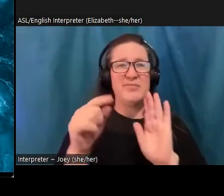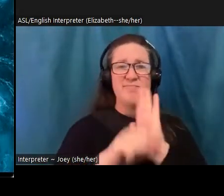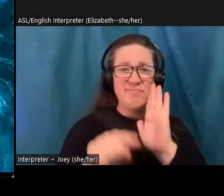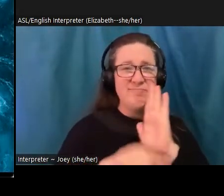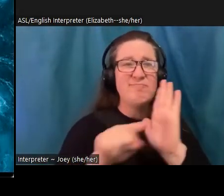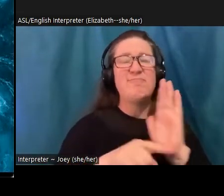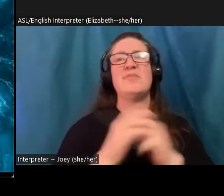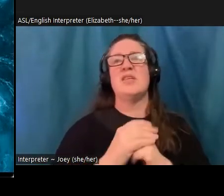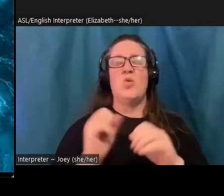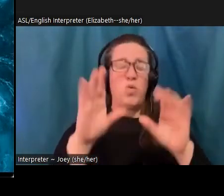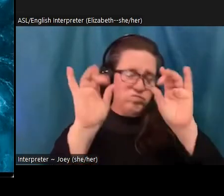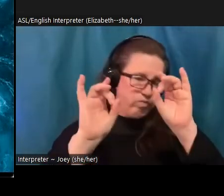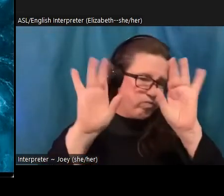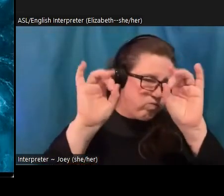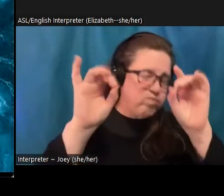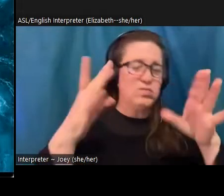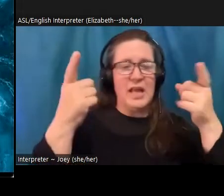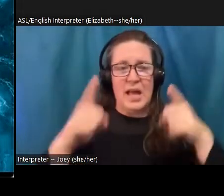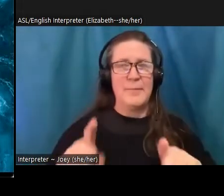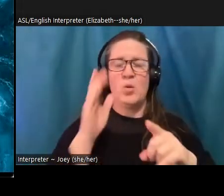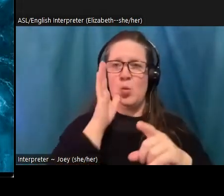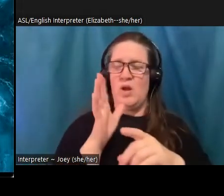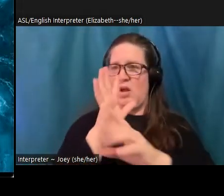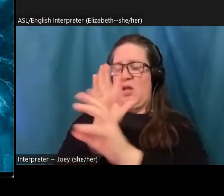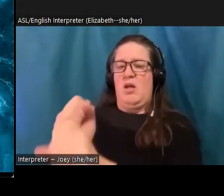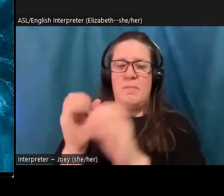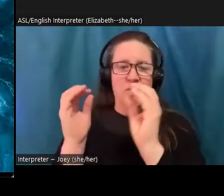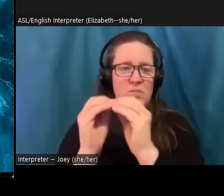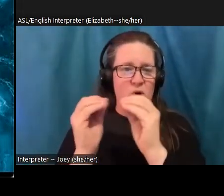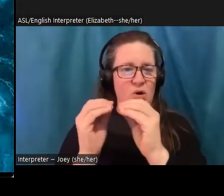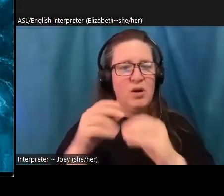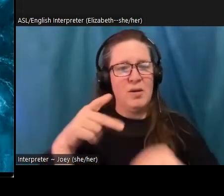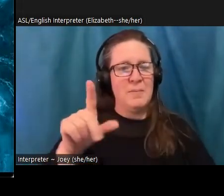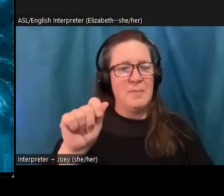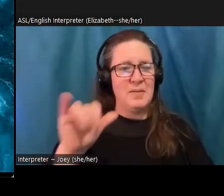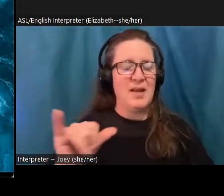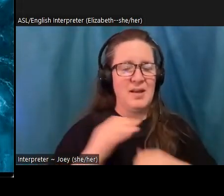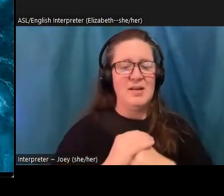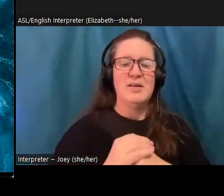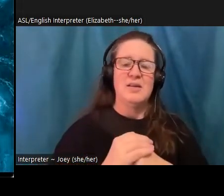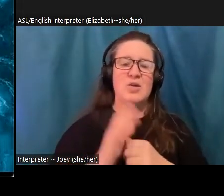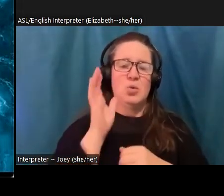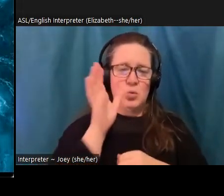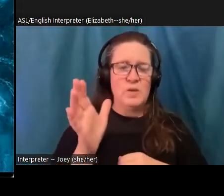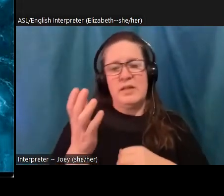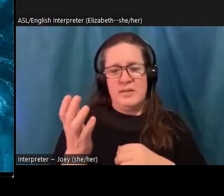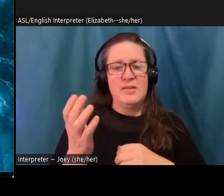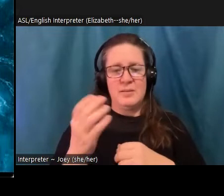than nuanced stories of community change and long term behind the scenes work of generating solutions. We also